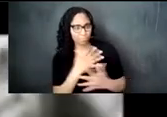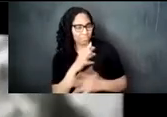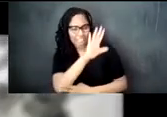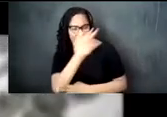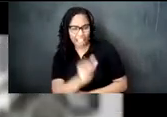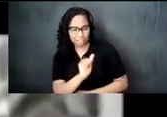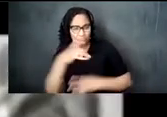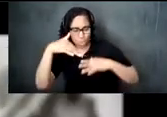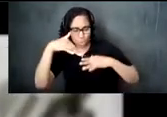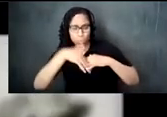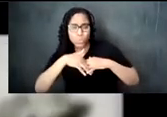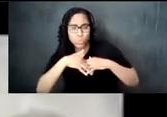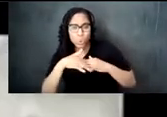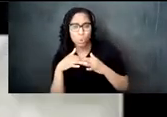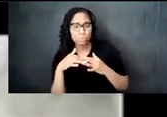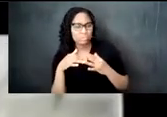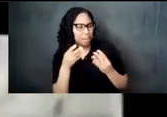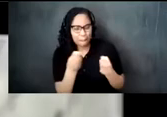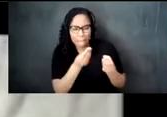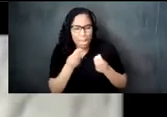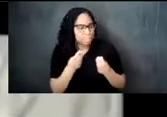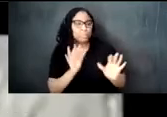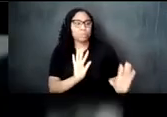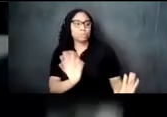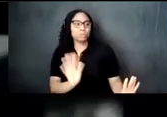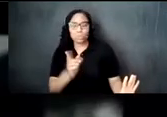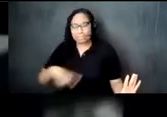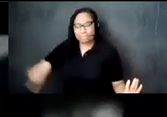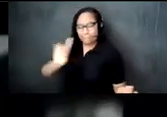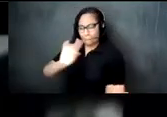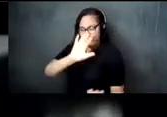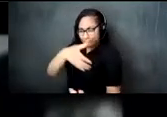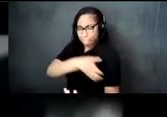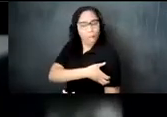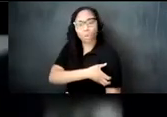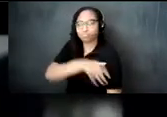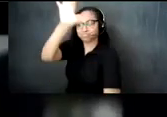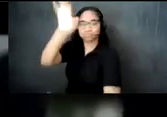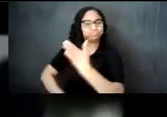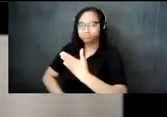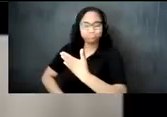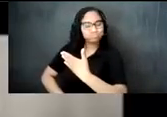and did not want enslaved people to be empowered in any way for enslaved africans